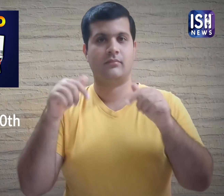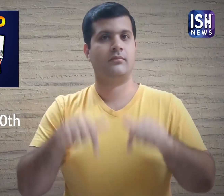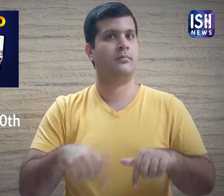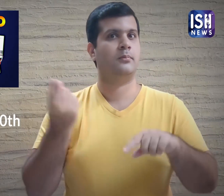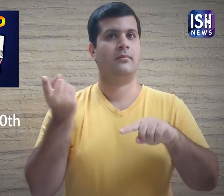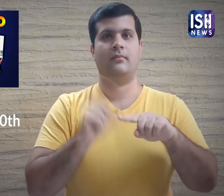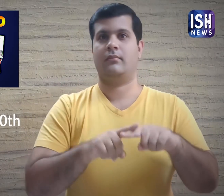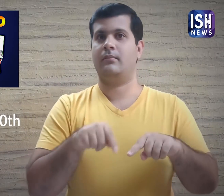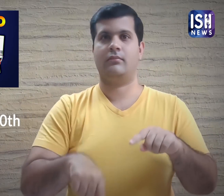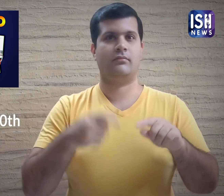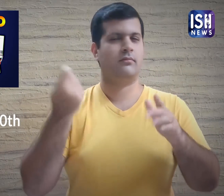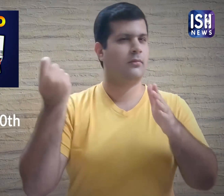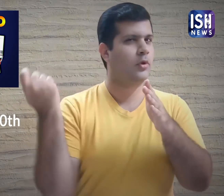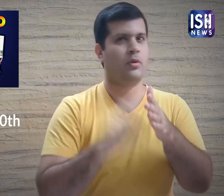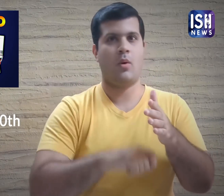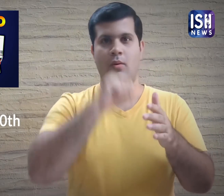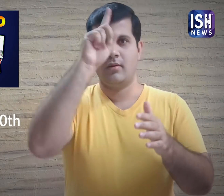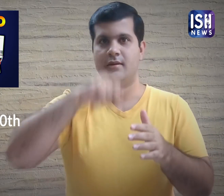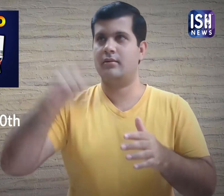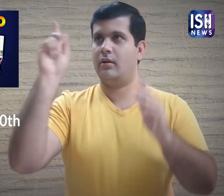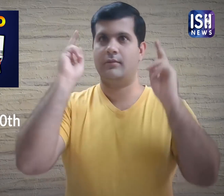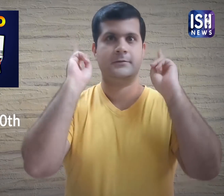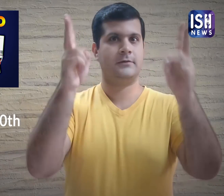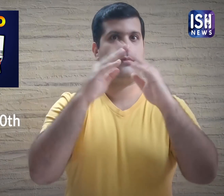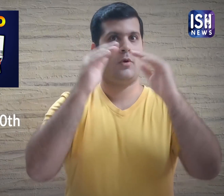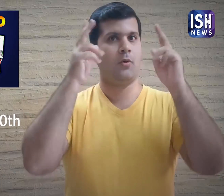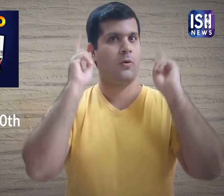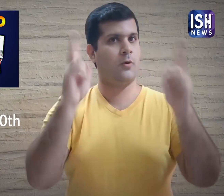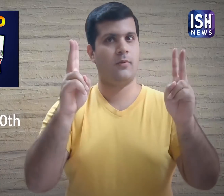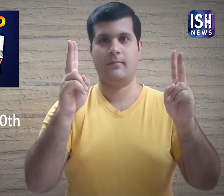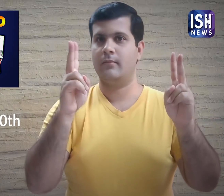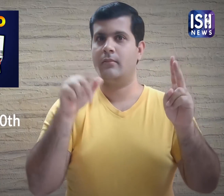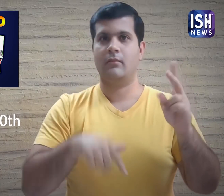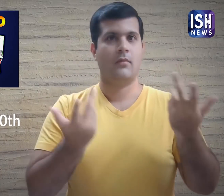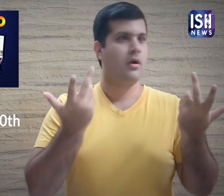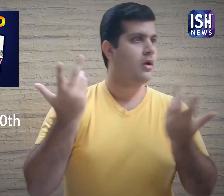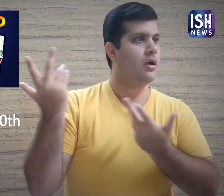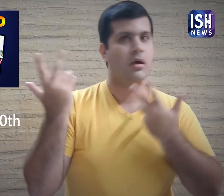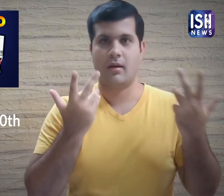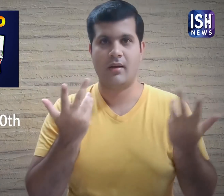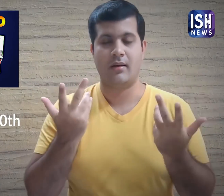has been affected by the nationwide lockdown.